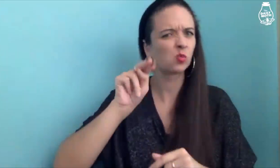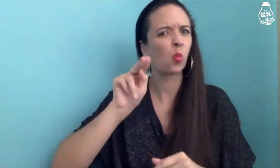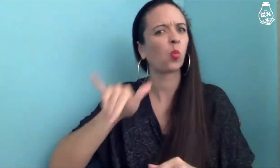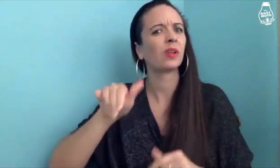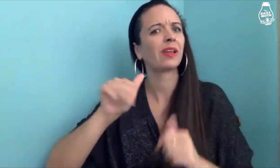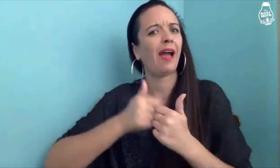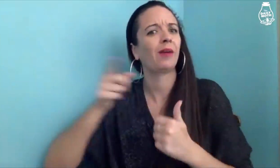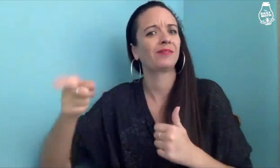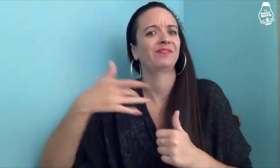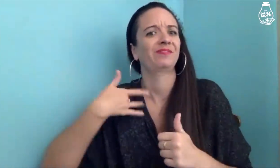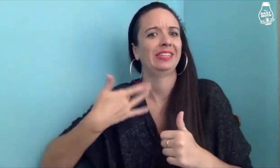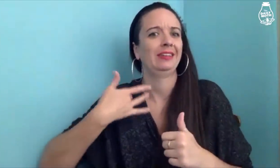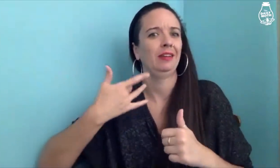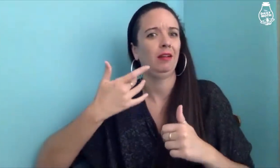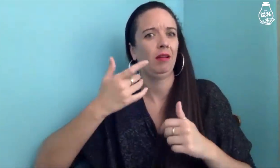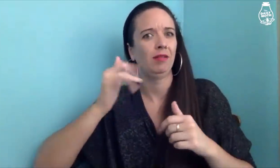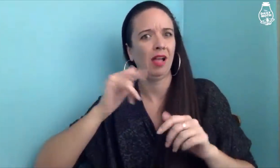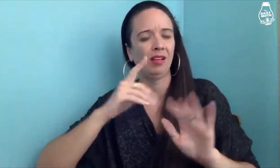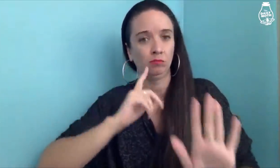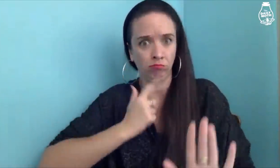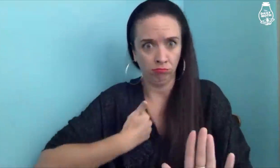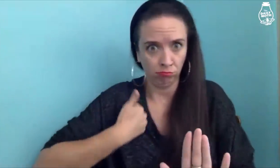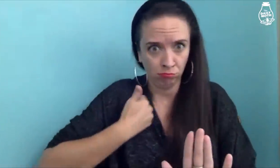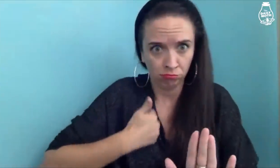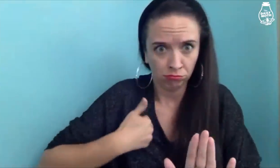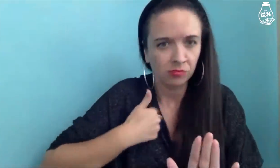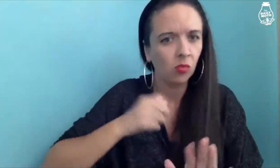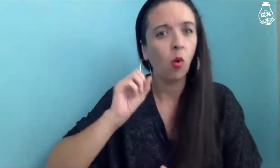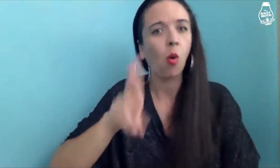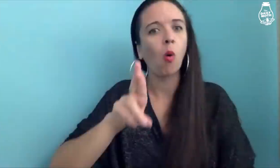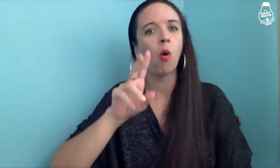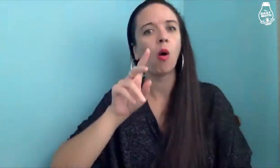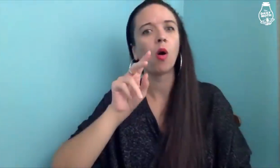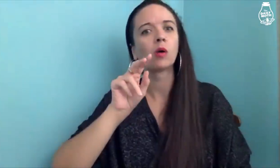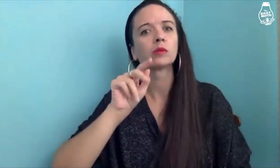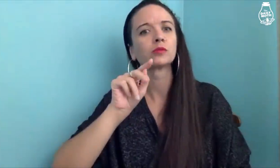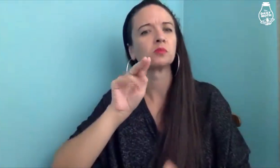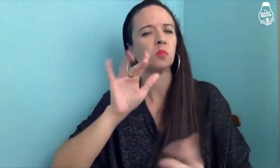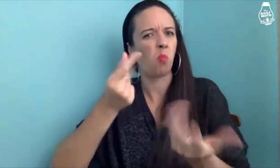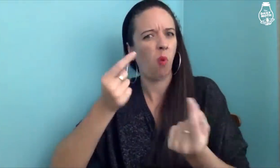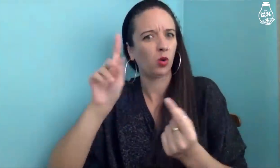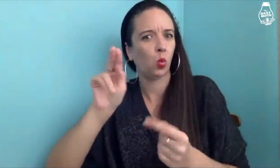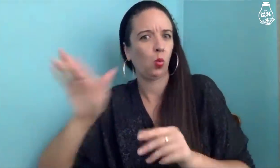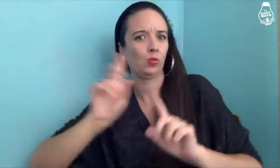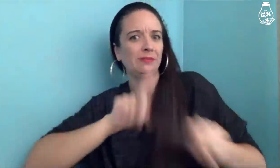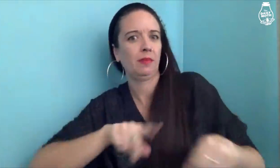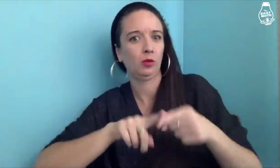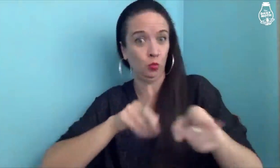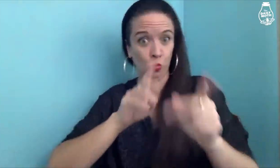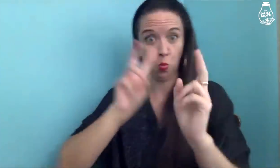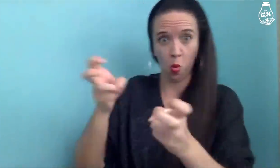and how did that feel? Was he really apologetic, or...how did Tony respond to